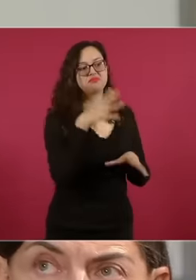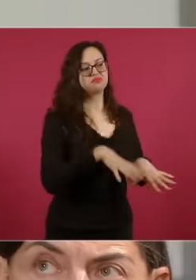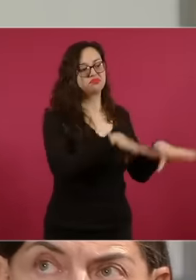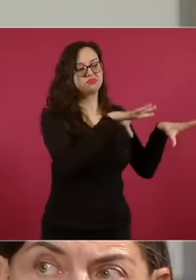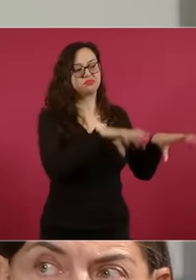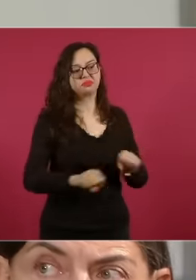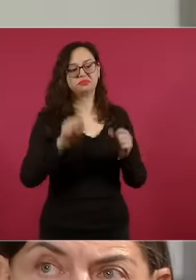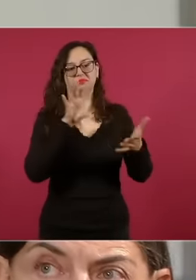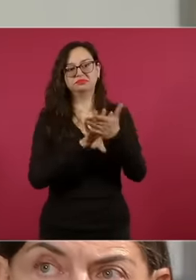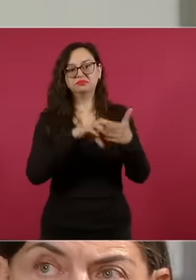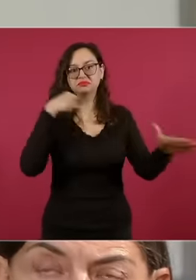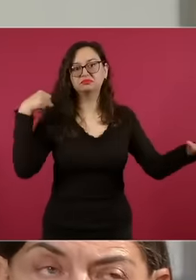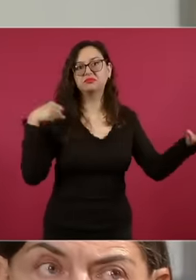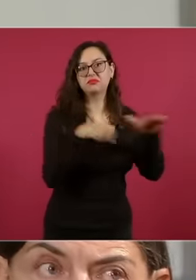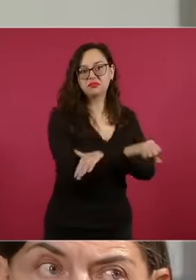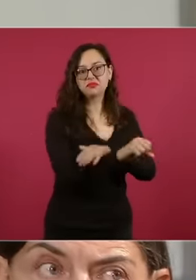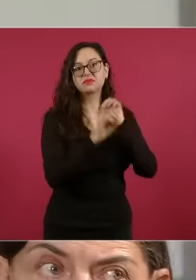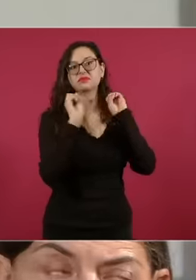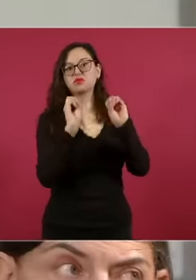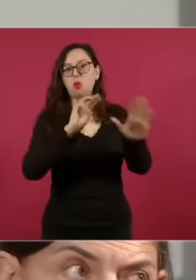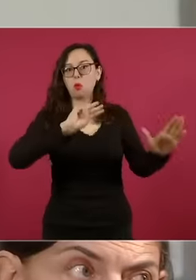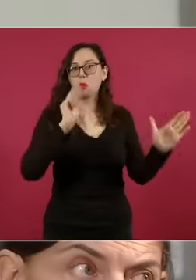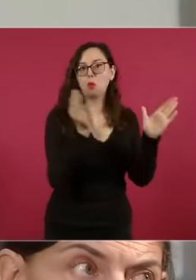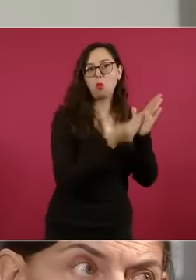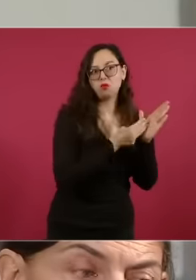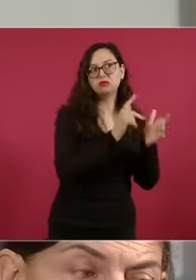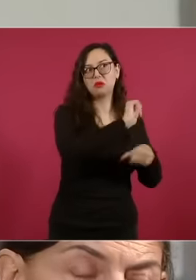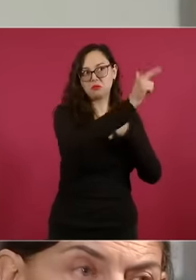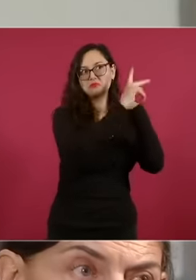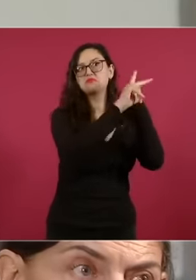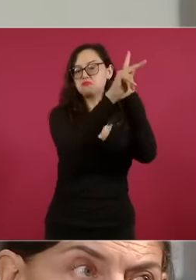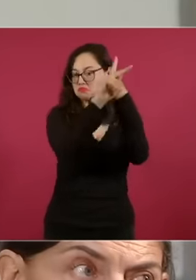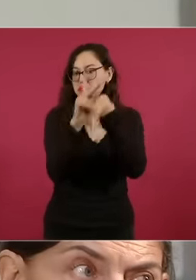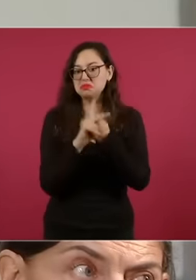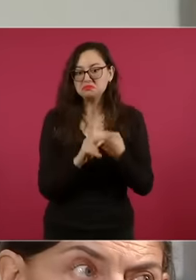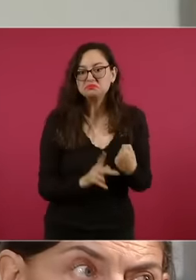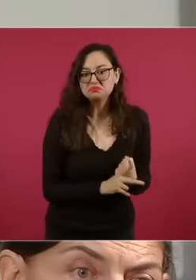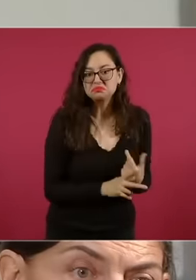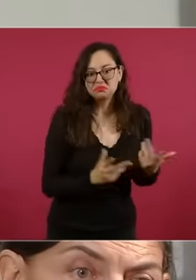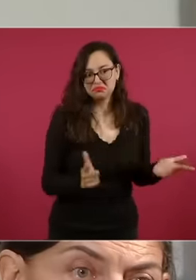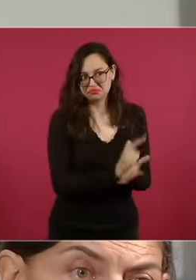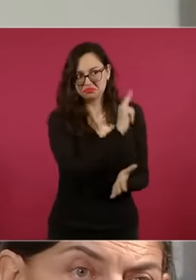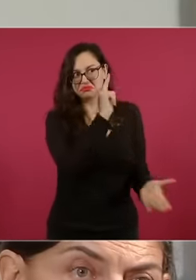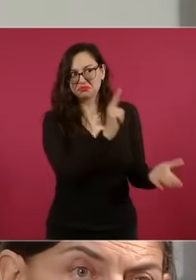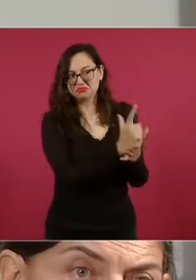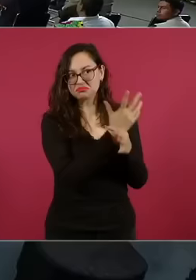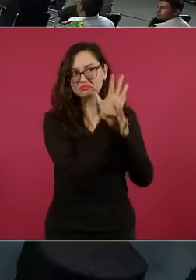are not for the repression for the punishment but ask you what happened in that